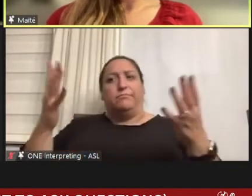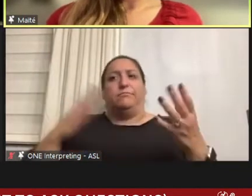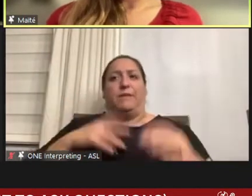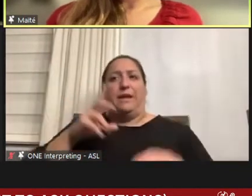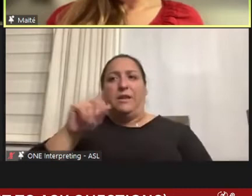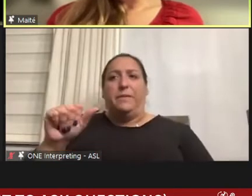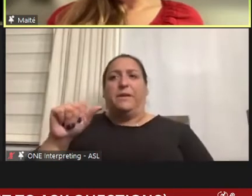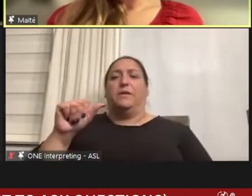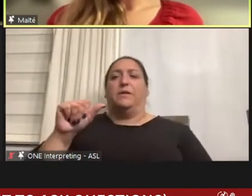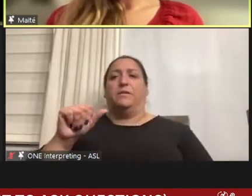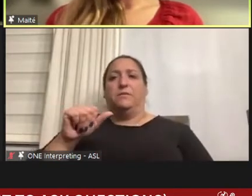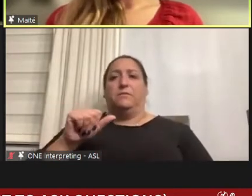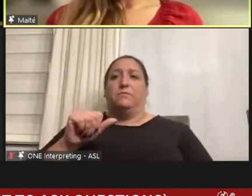confidently. I know it's not always the case for others, and I